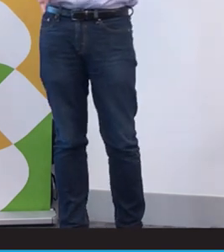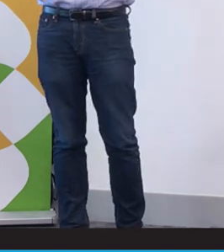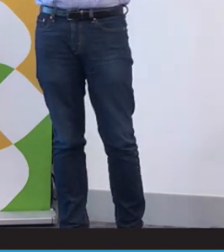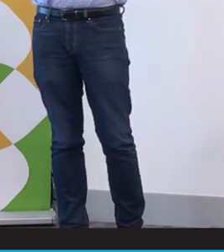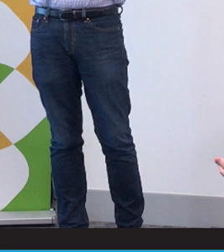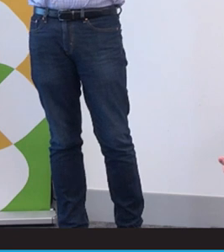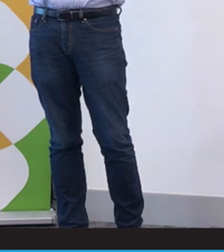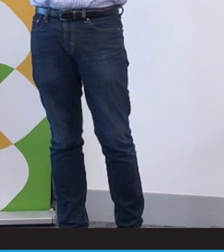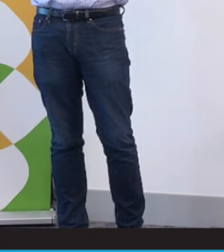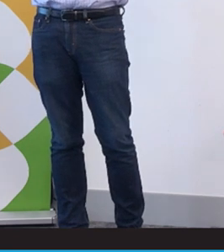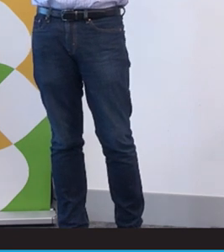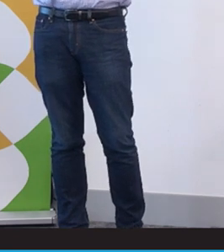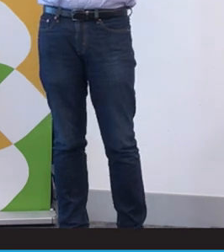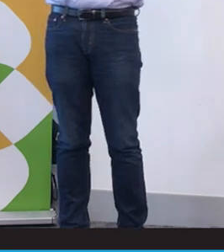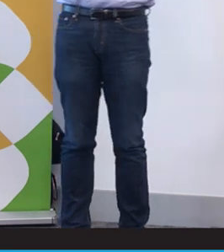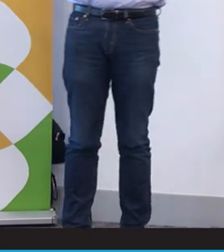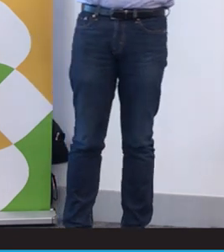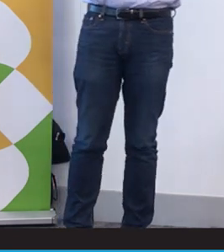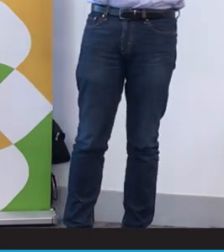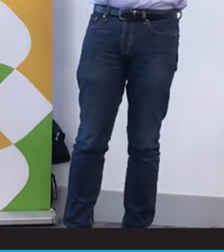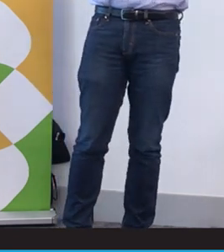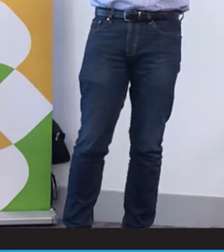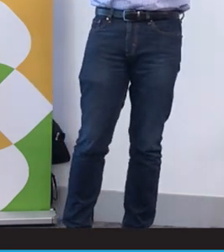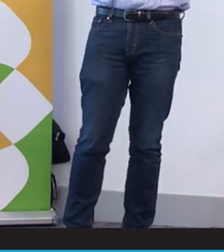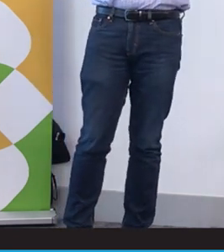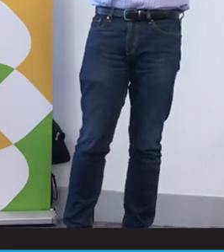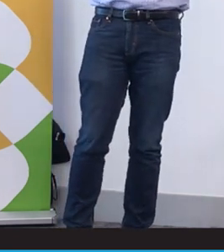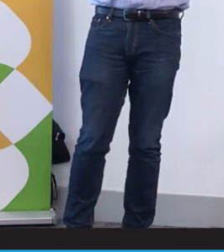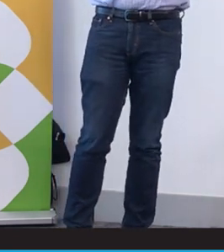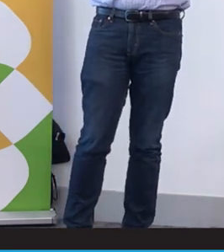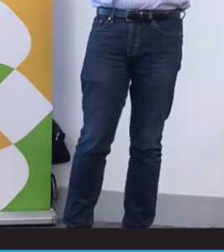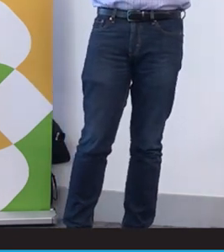There is a medical side that you may be familiar with but get to know and appreciate the language,